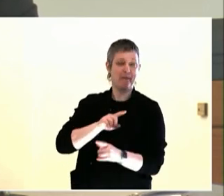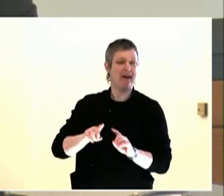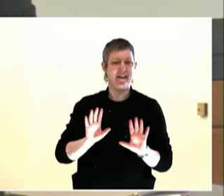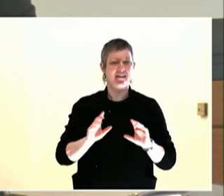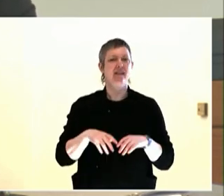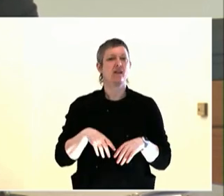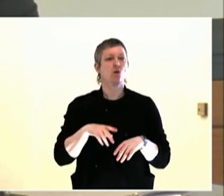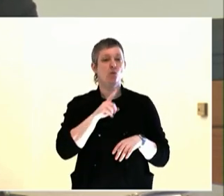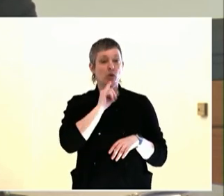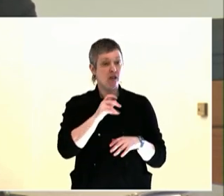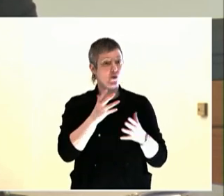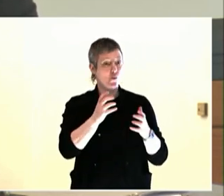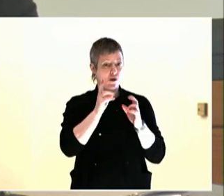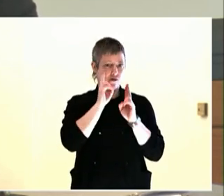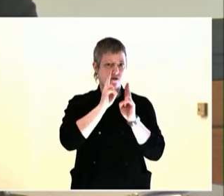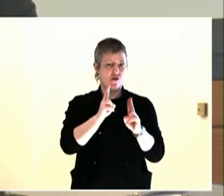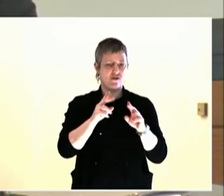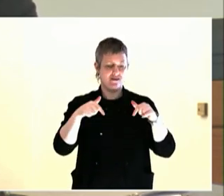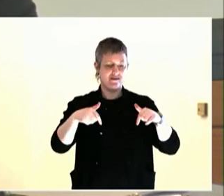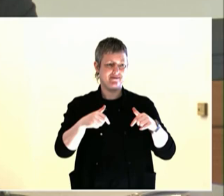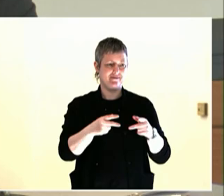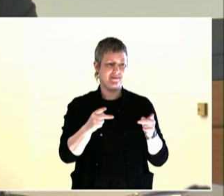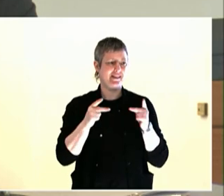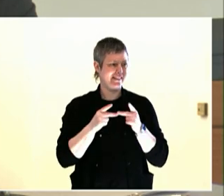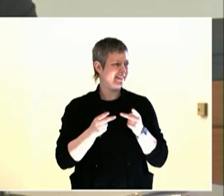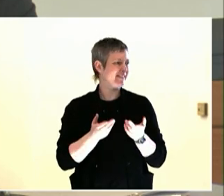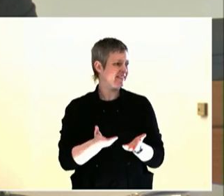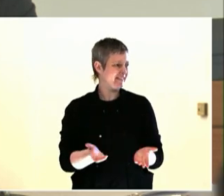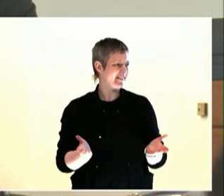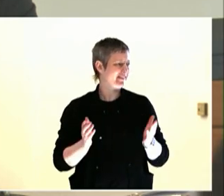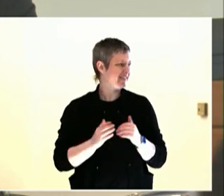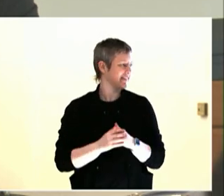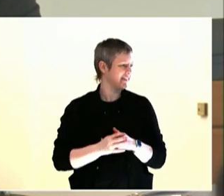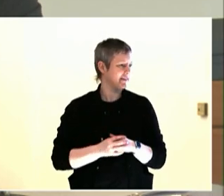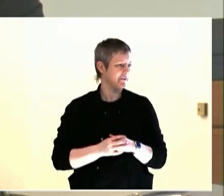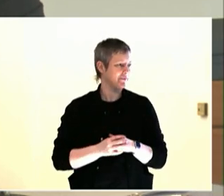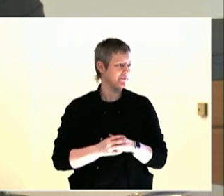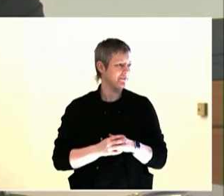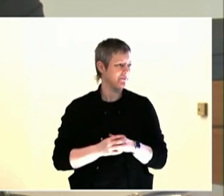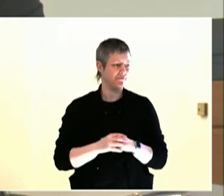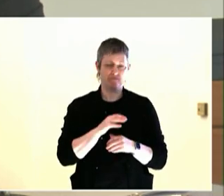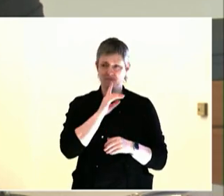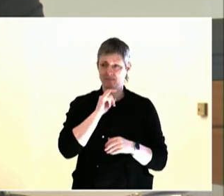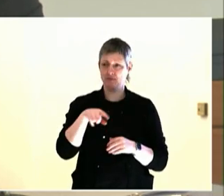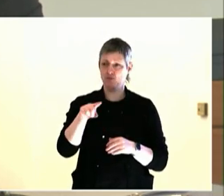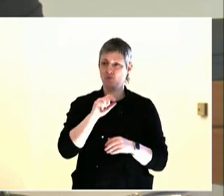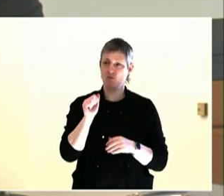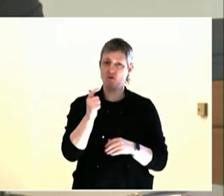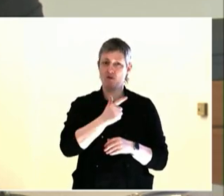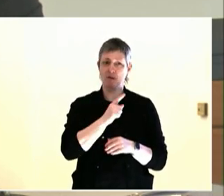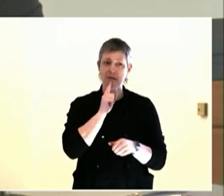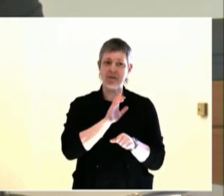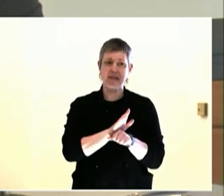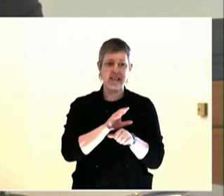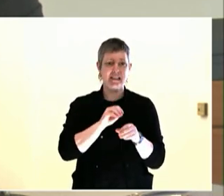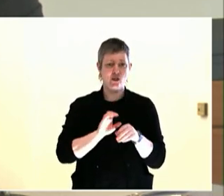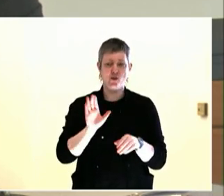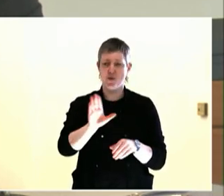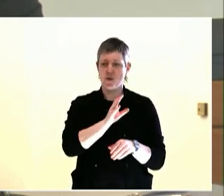where she brings ideas and knowledge into practice for idea-centered initiatives.